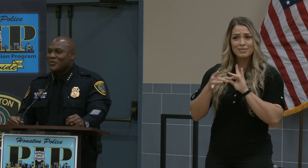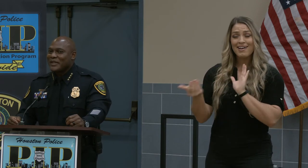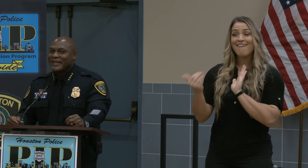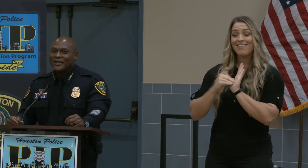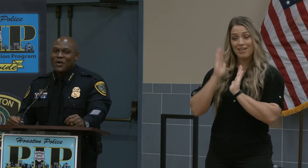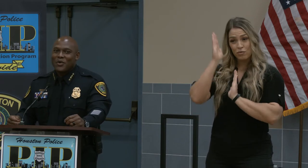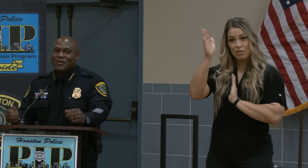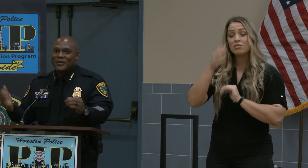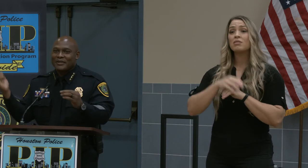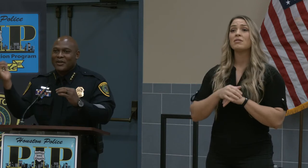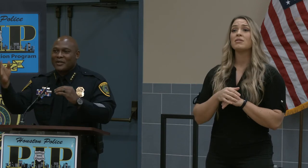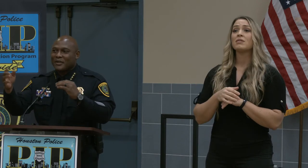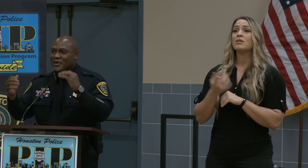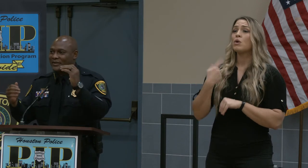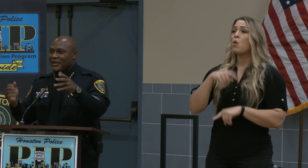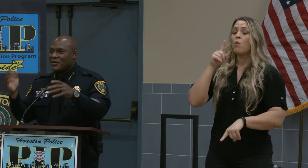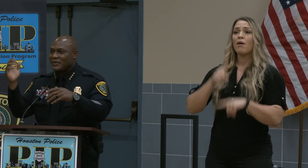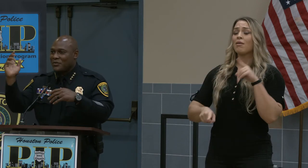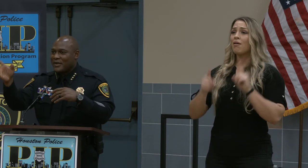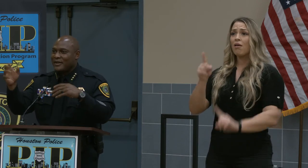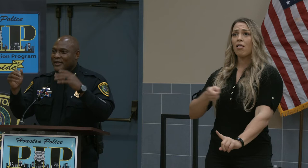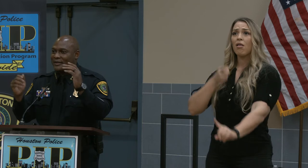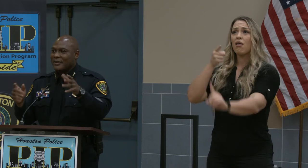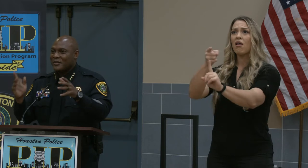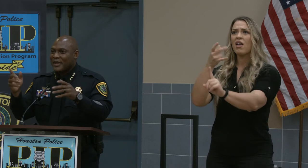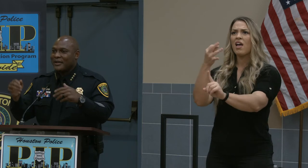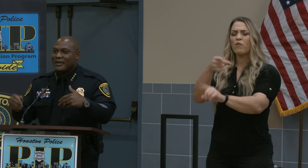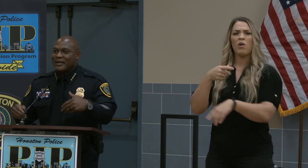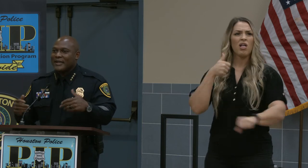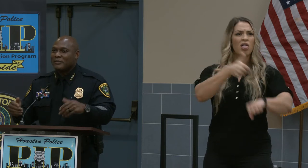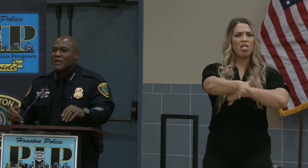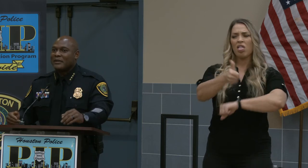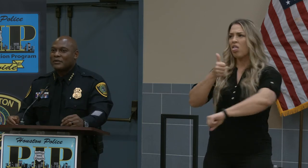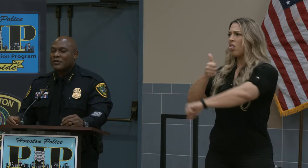we get nowhere when we start throwing stones at one another. Okay? Let's speak the truth.